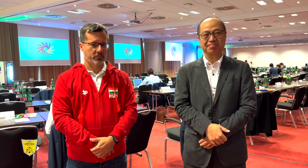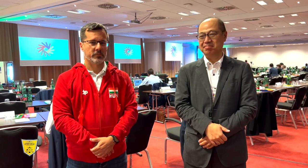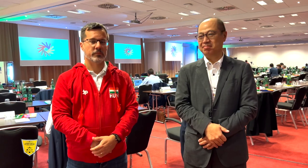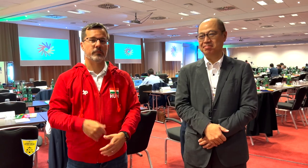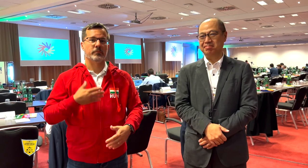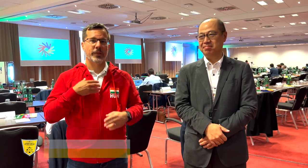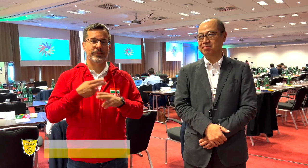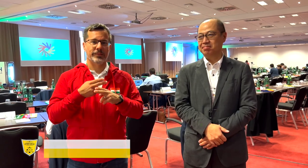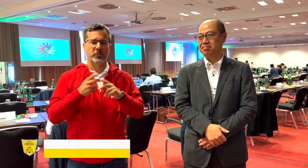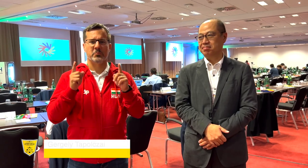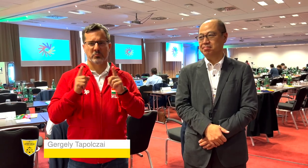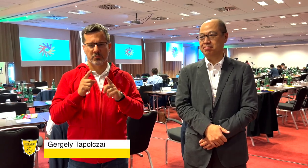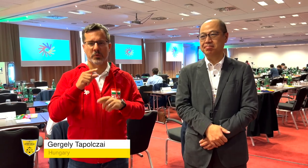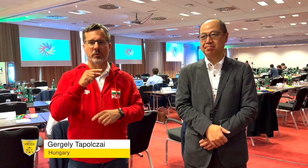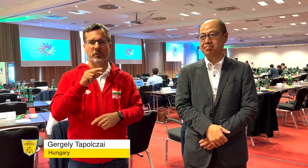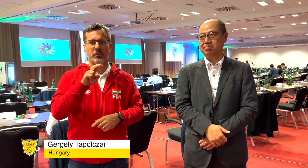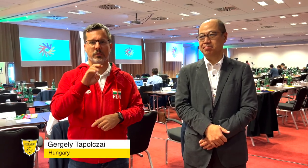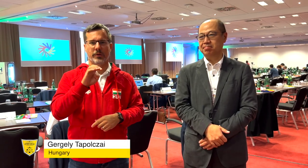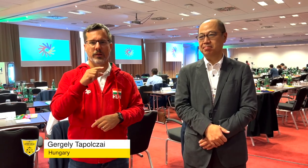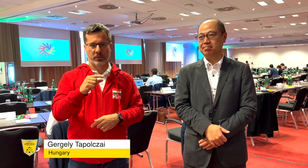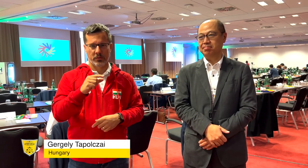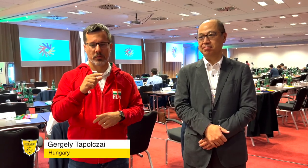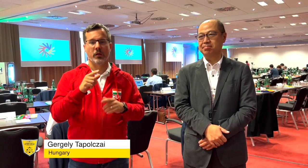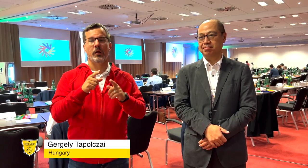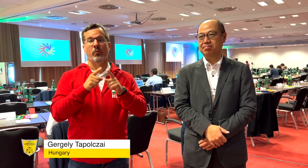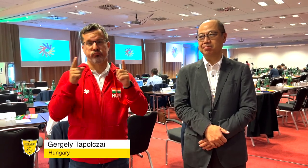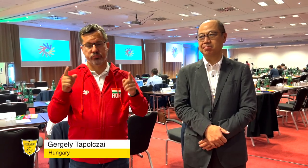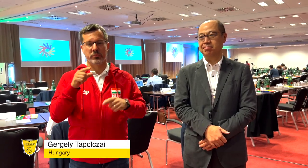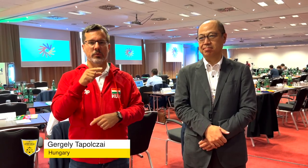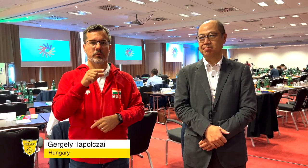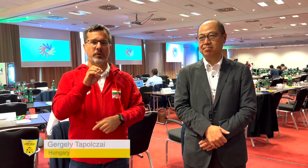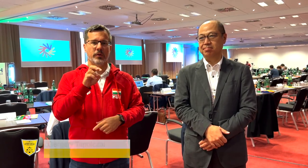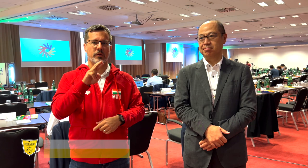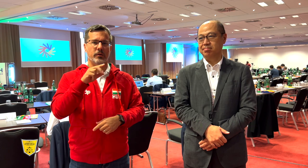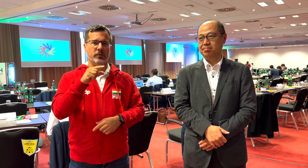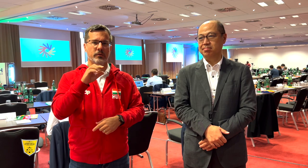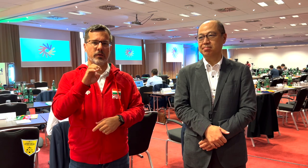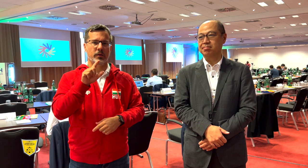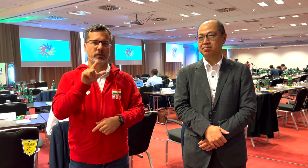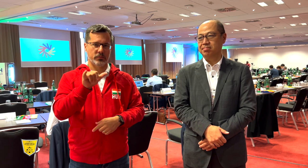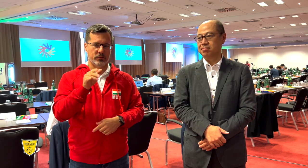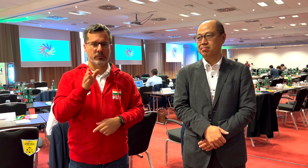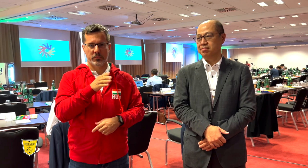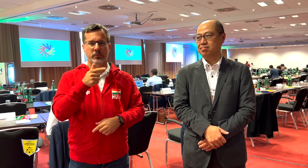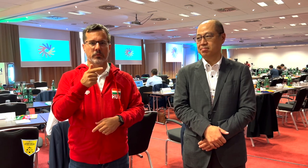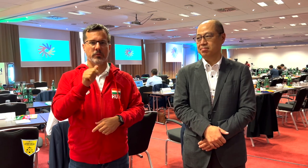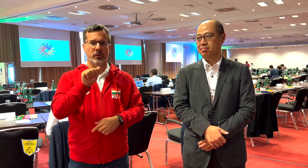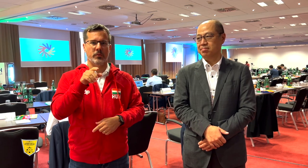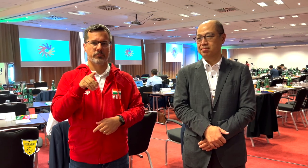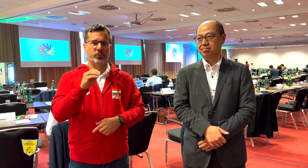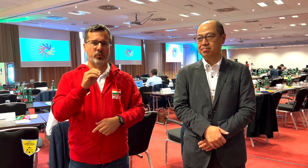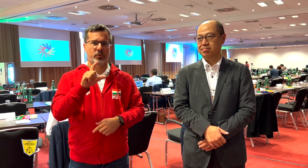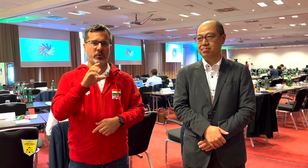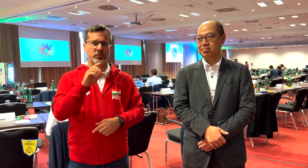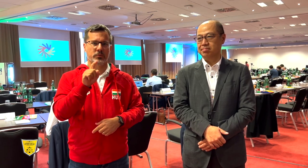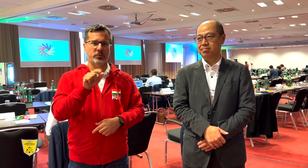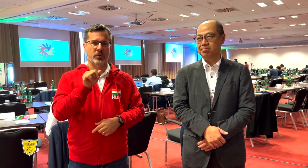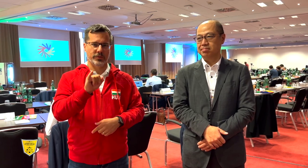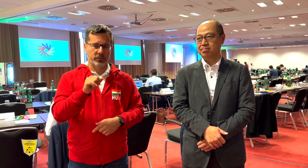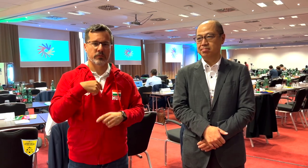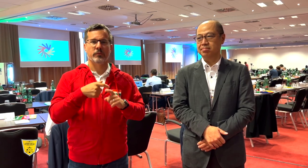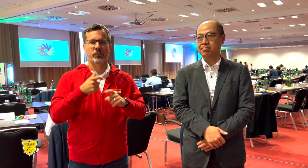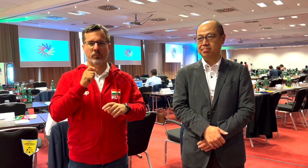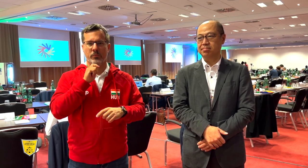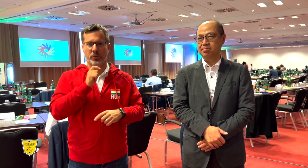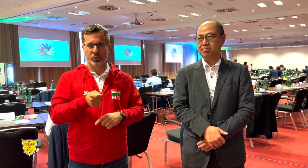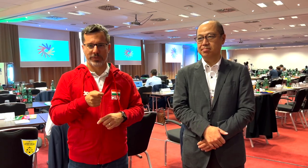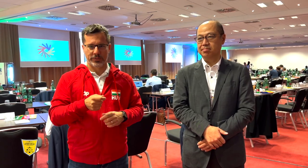My name is Greg, Gergely Tapolczai from Hungary,